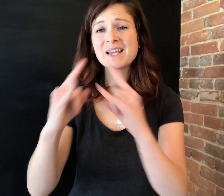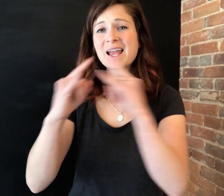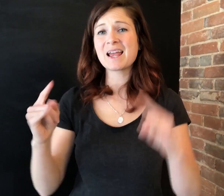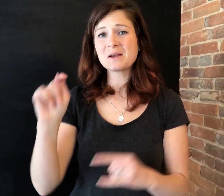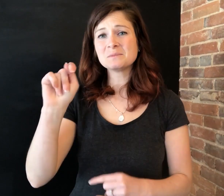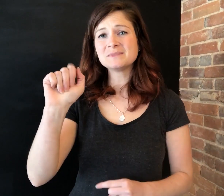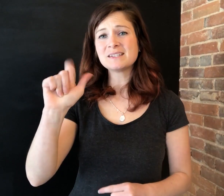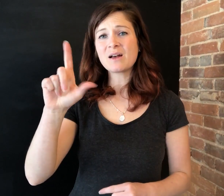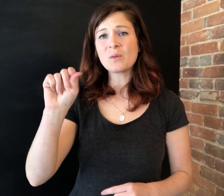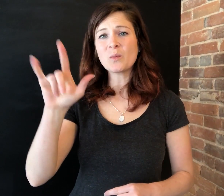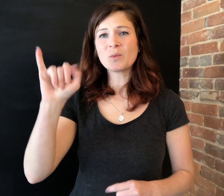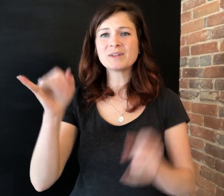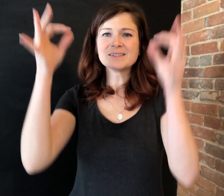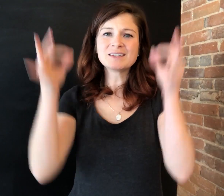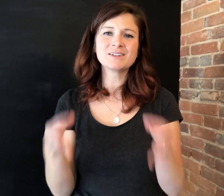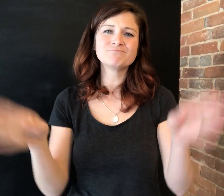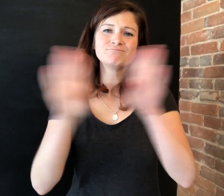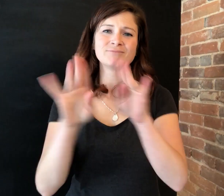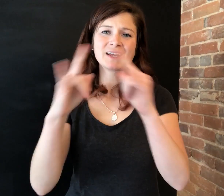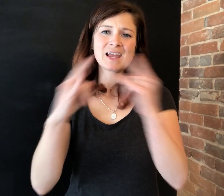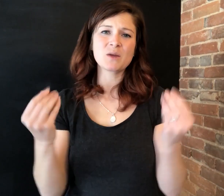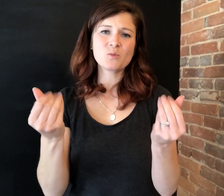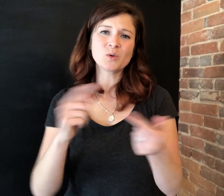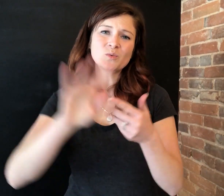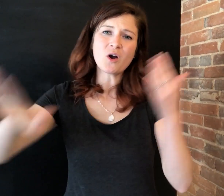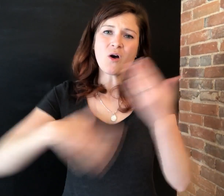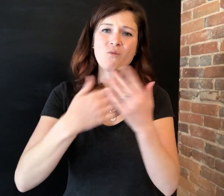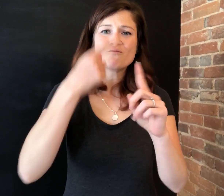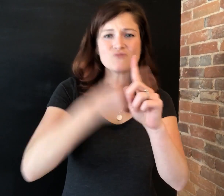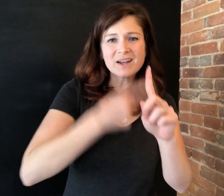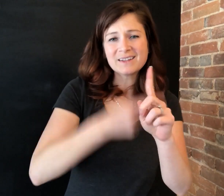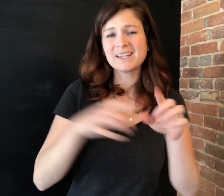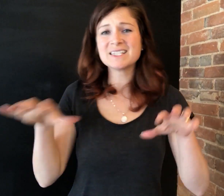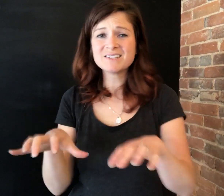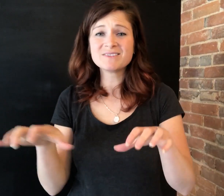Camp Taloali has announced that they are closing their campgrounds to all rentals and activities,